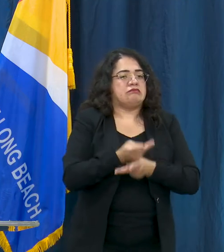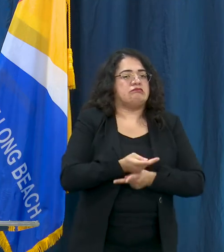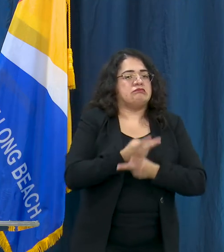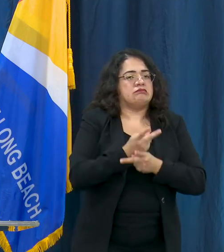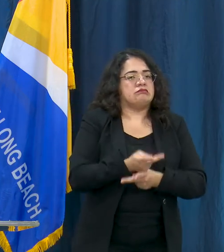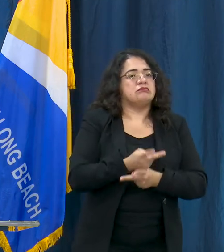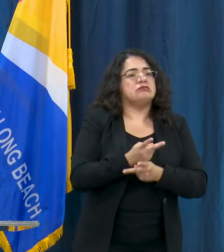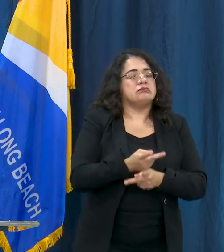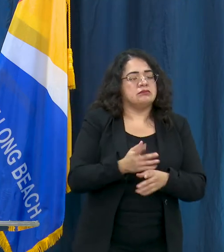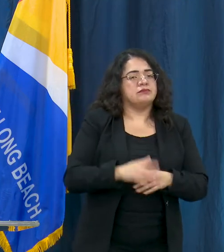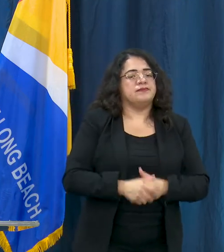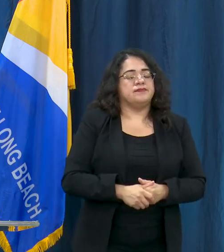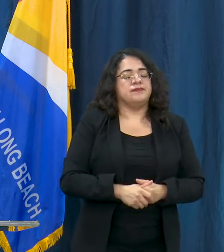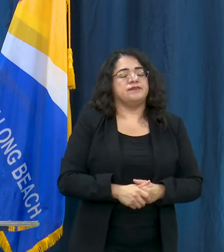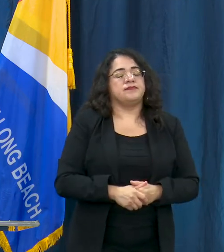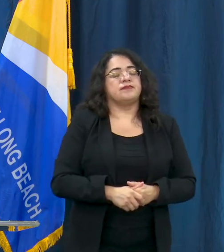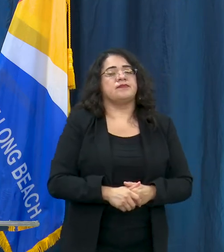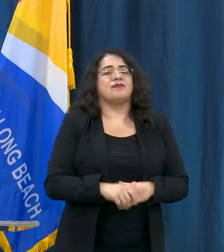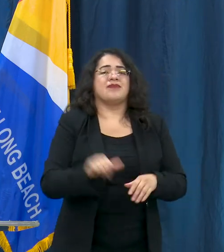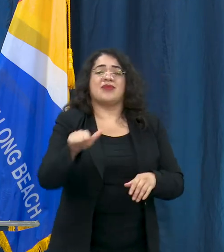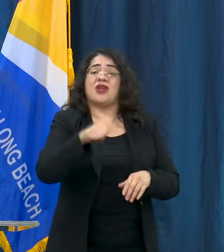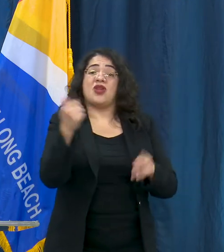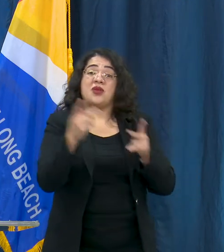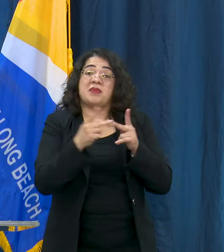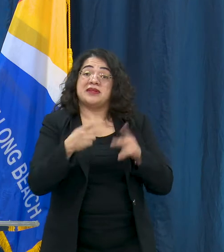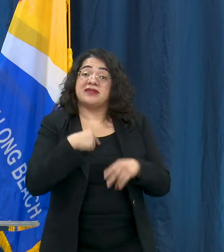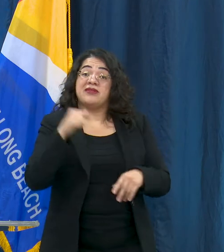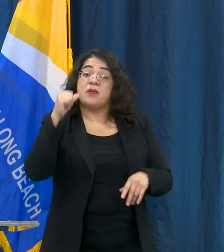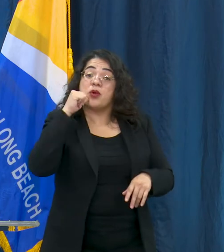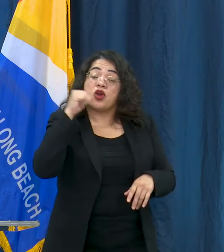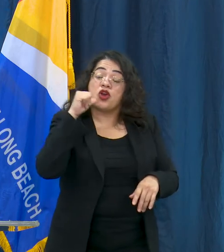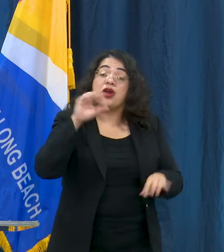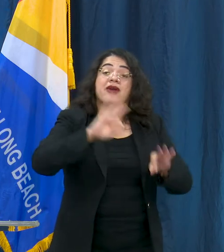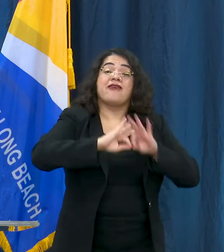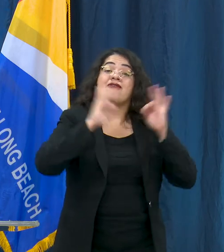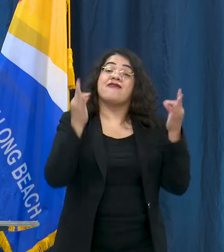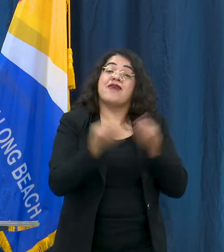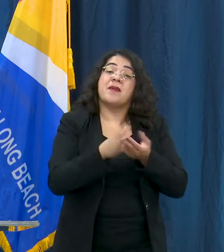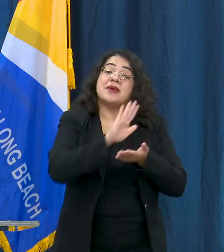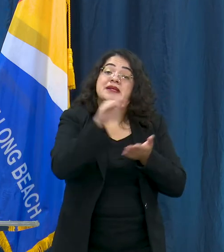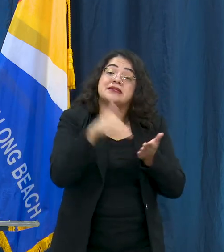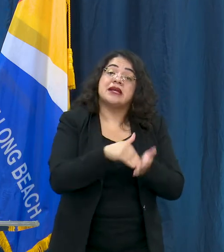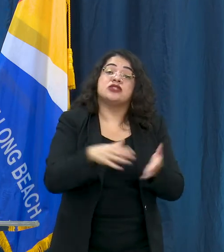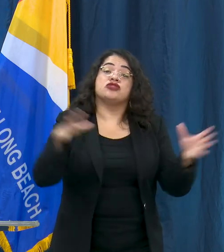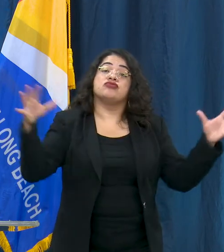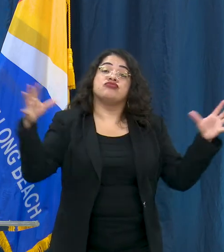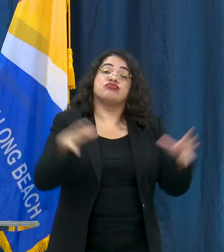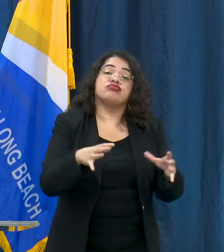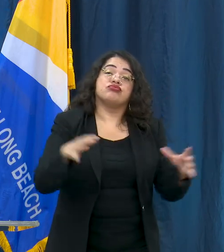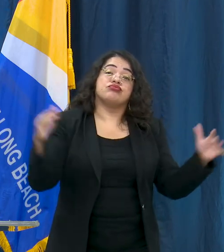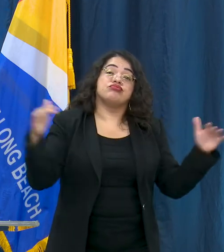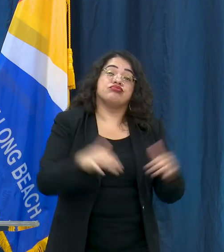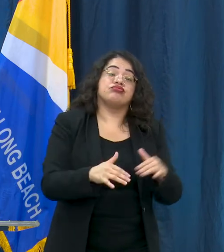Obviously other places have bars or family centers that have reopened, that has not happened in Long Beach